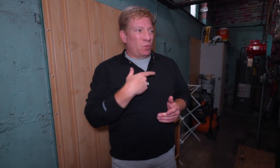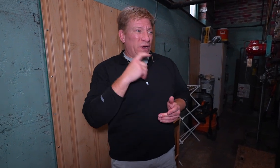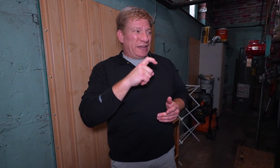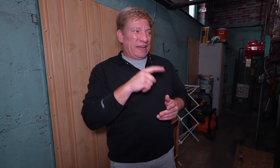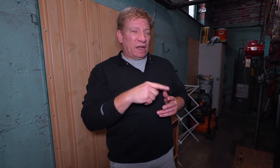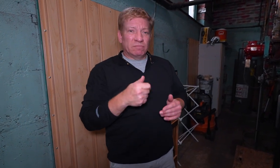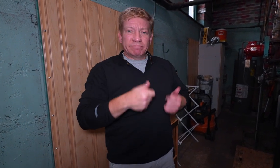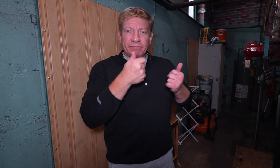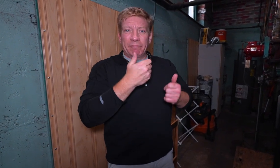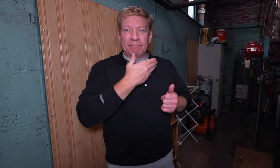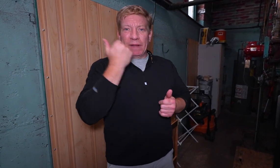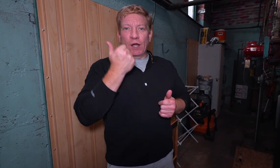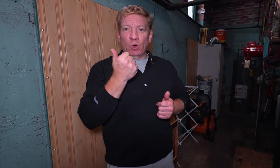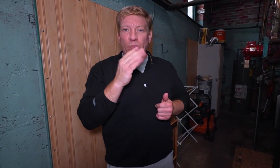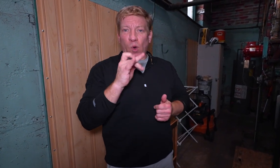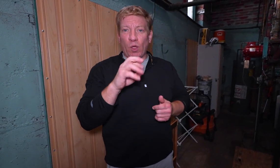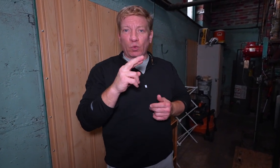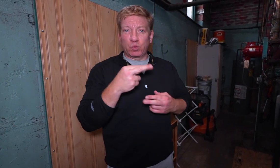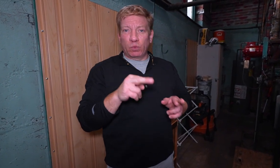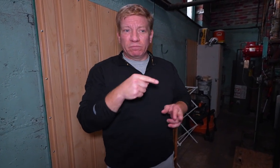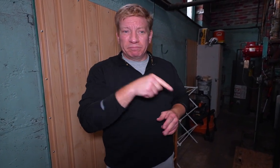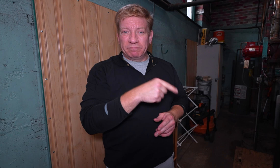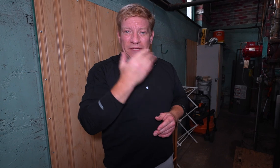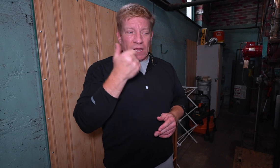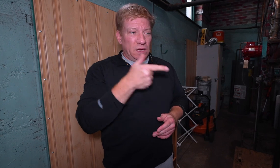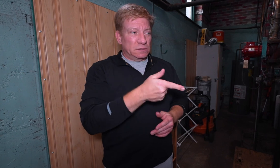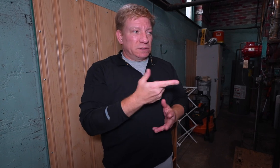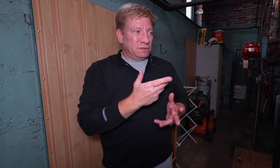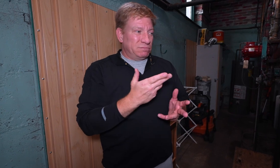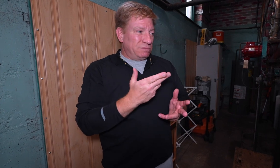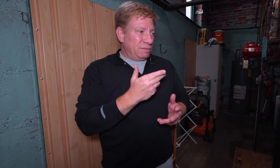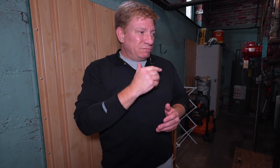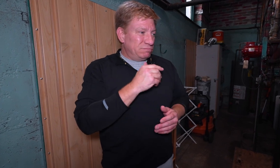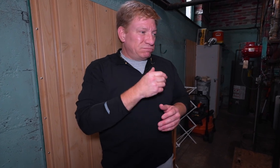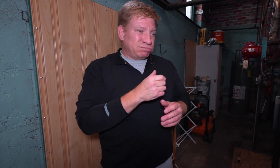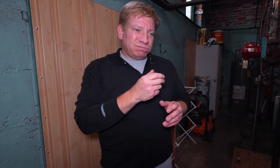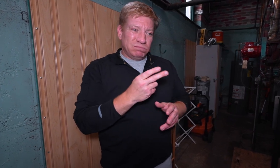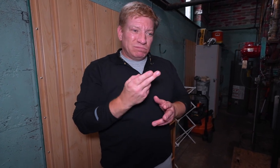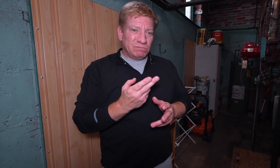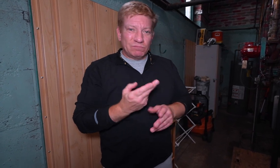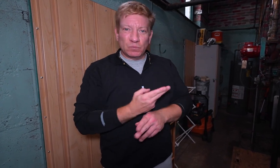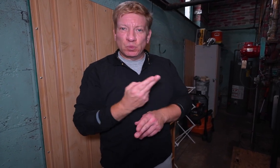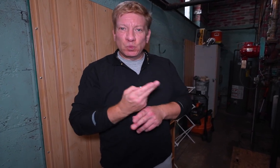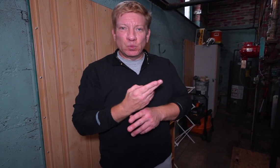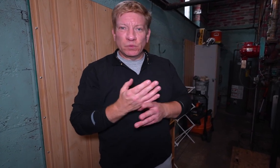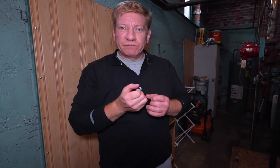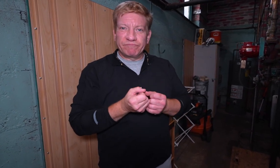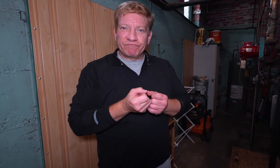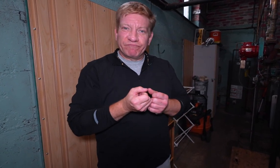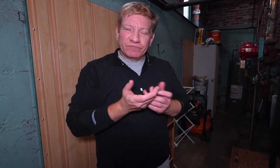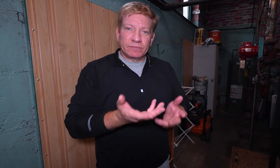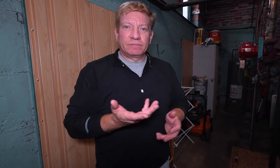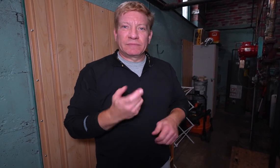We need to upgrade the system in our boiler room because our current system is worn out.